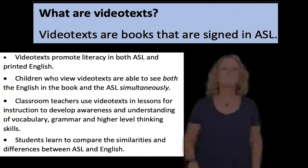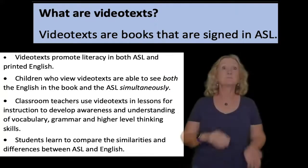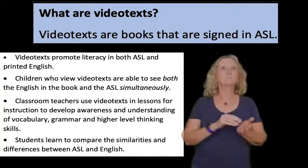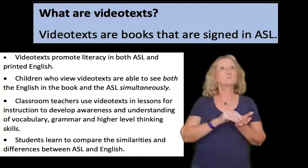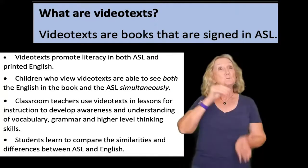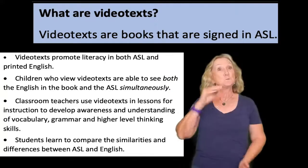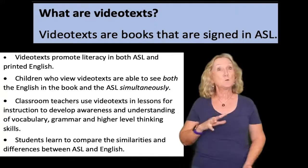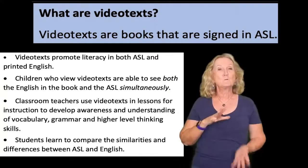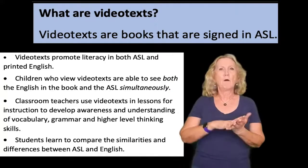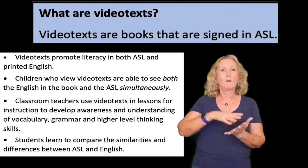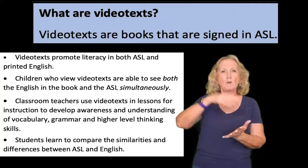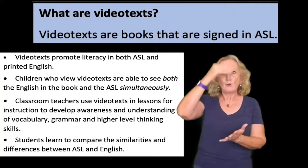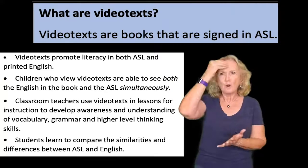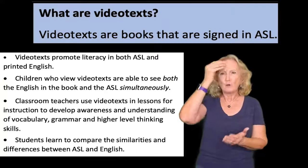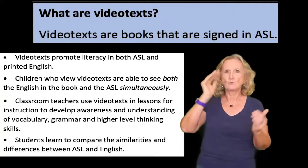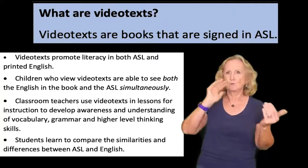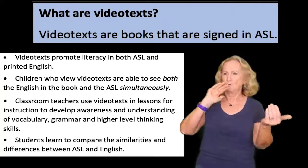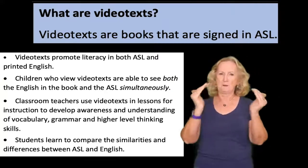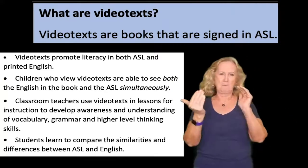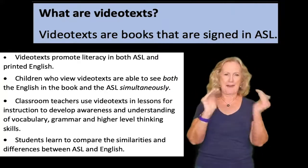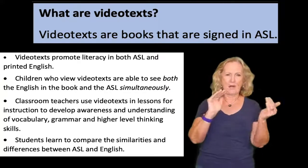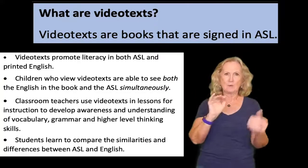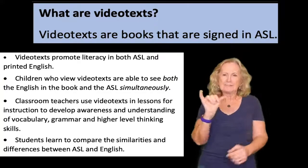students learn to compare the